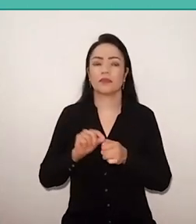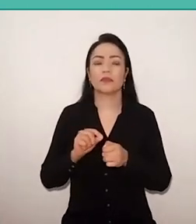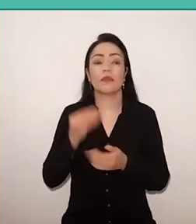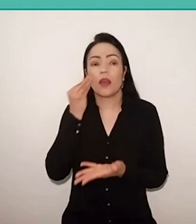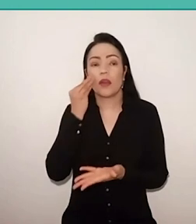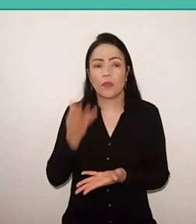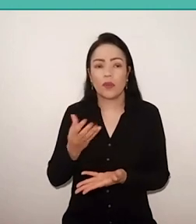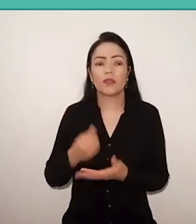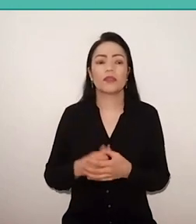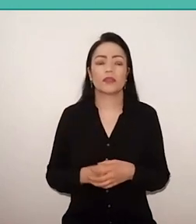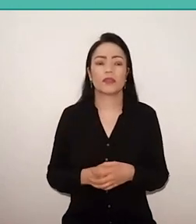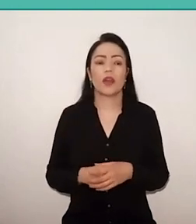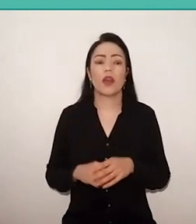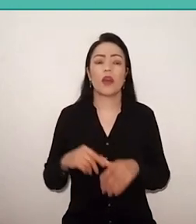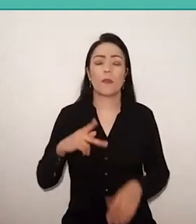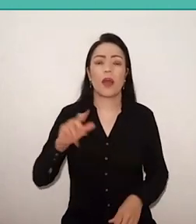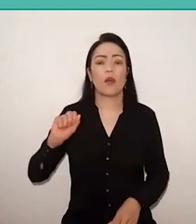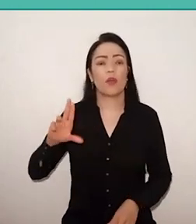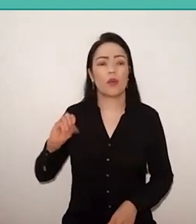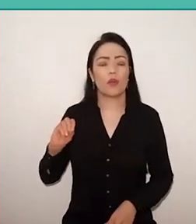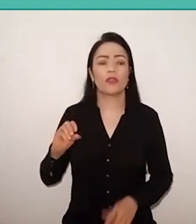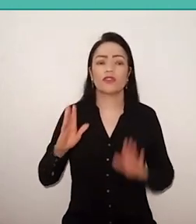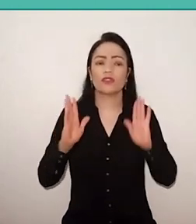that Paulo Freire has already surpassed some thinkers